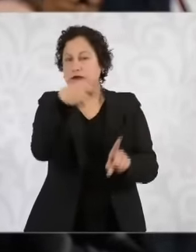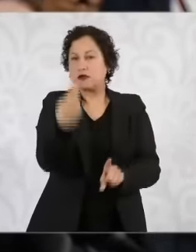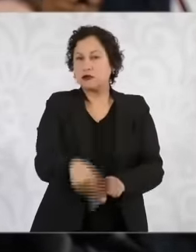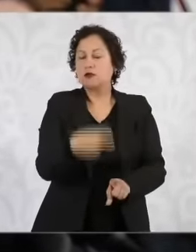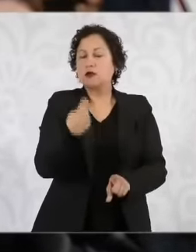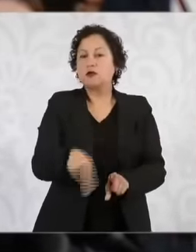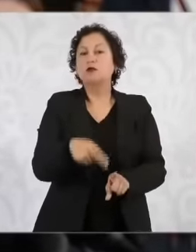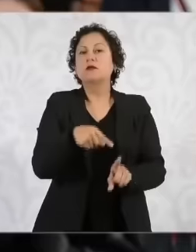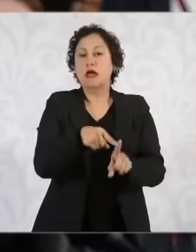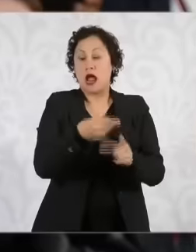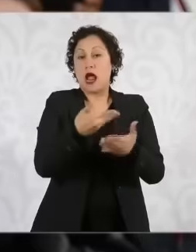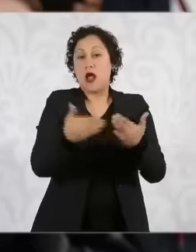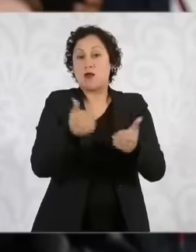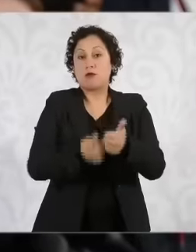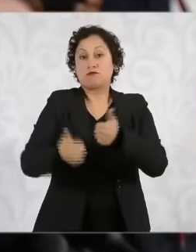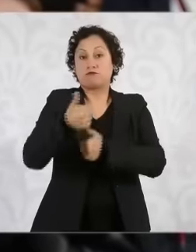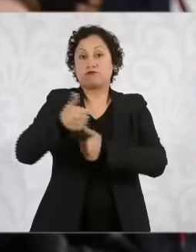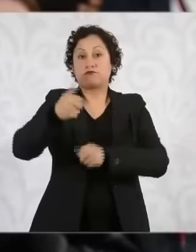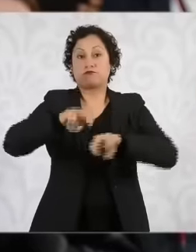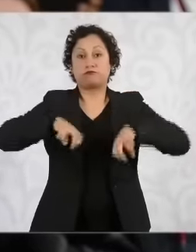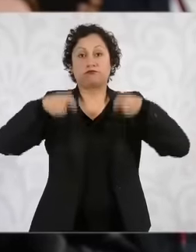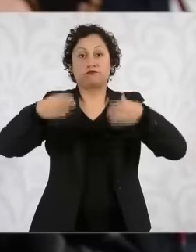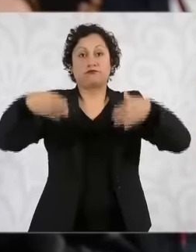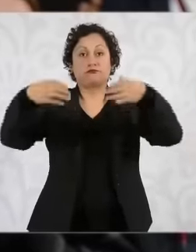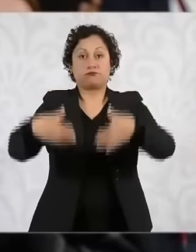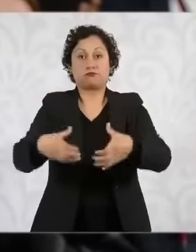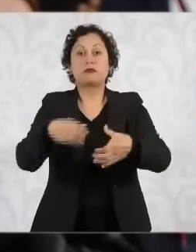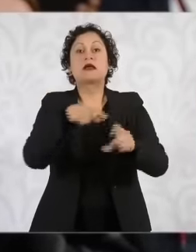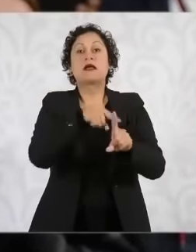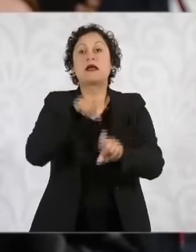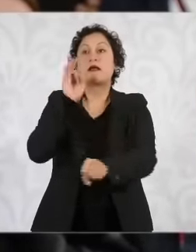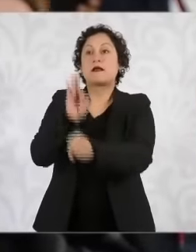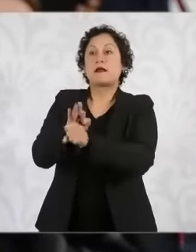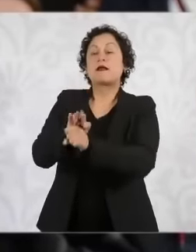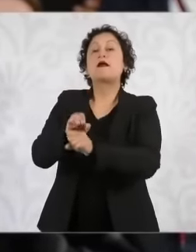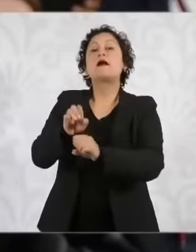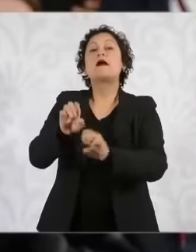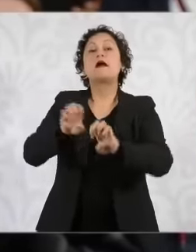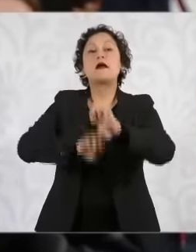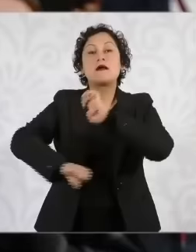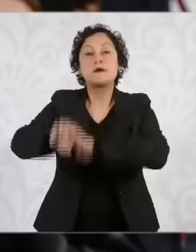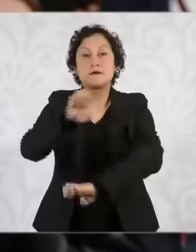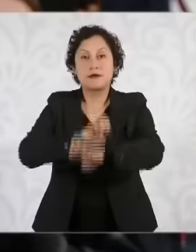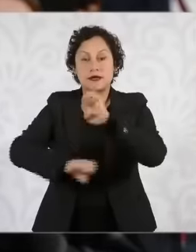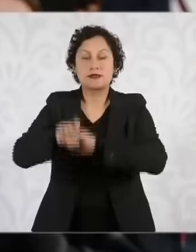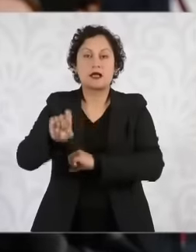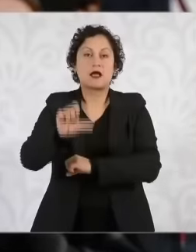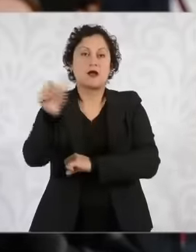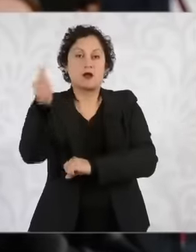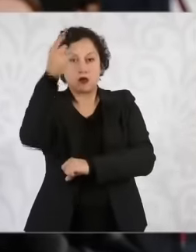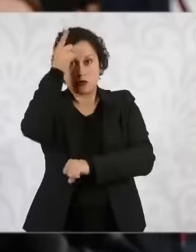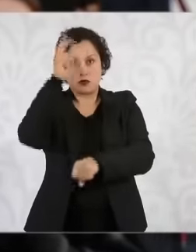circuit magistrate, he has favored the trepi real estate company of José Manuel Berumen Bautista, this precisely